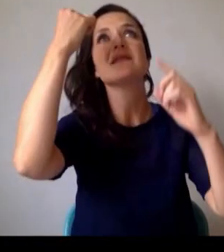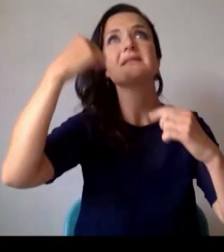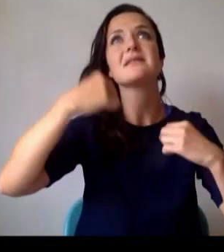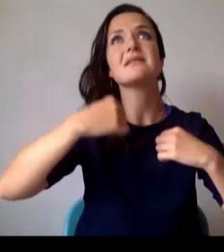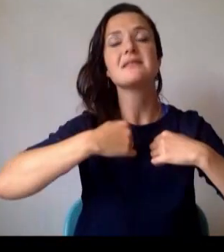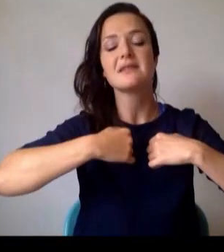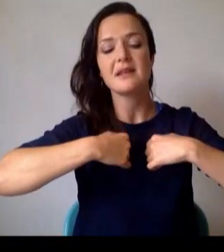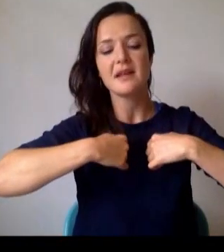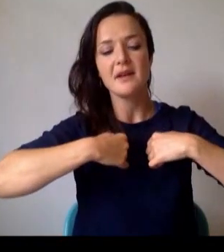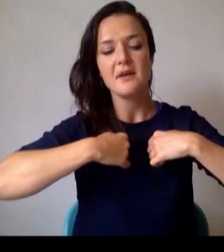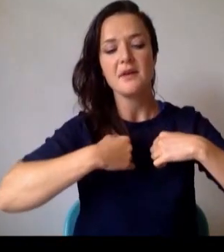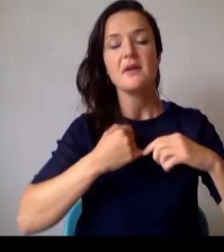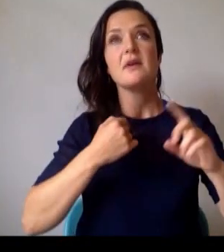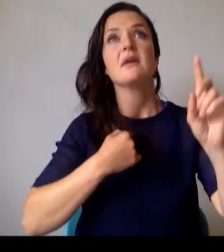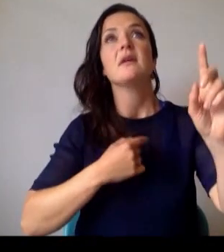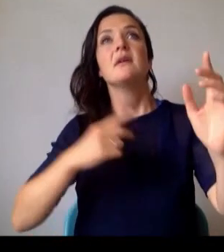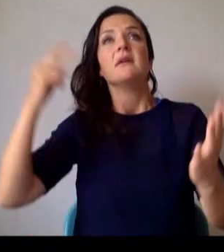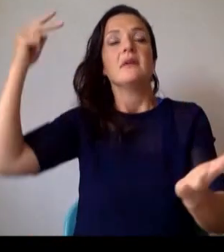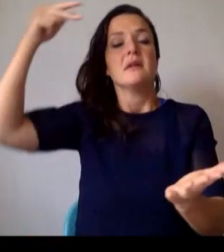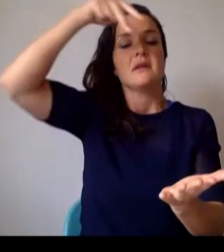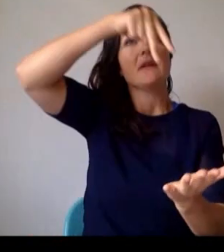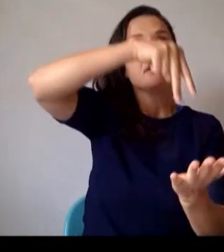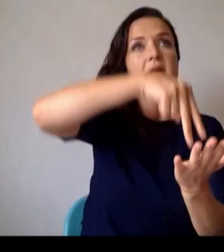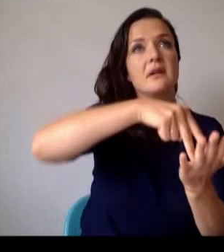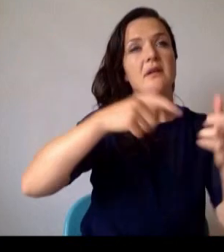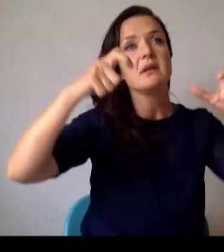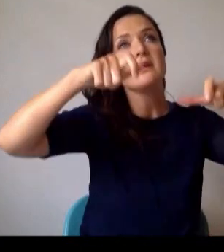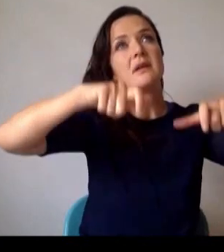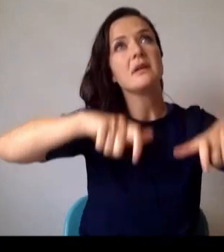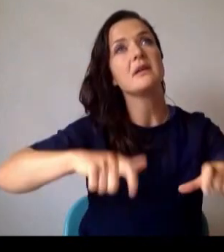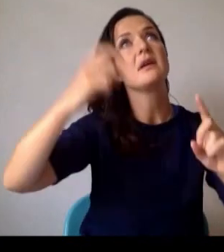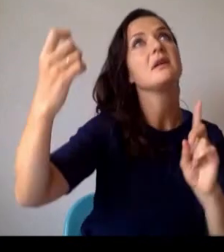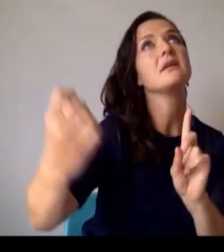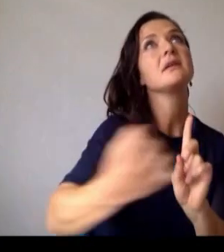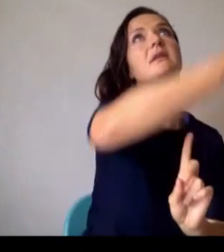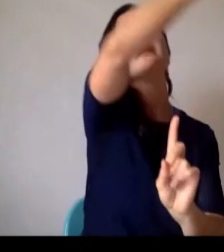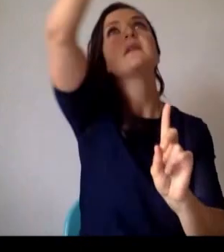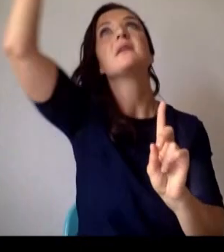And here beneath the stars not ending